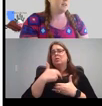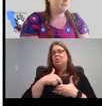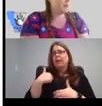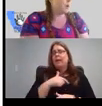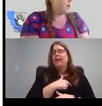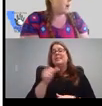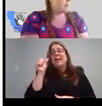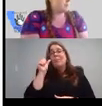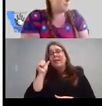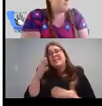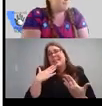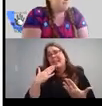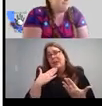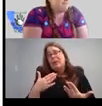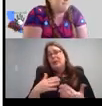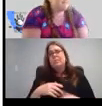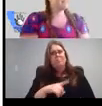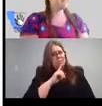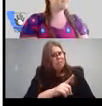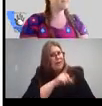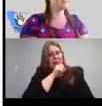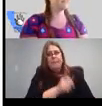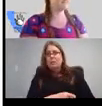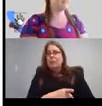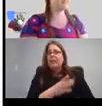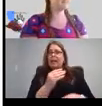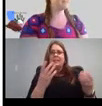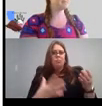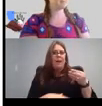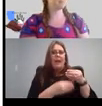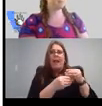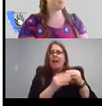today. Thank you guys for joining us in Rossi. Thank you. And so, Lily, and I just wanted to add one last thing if you